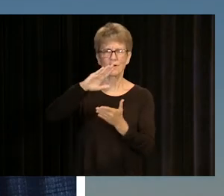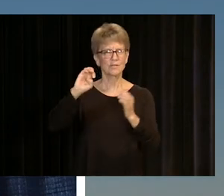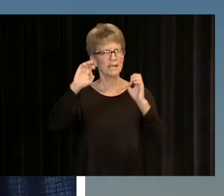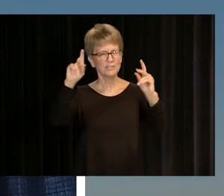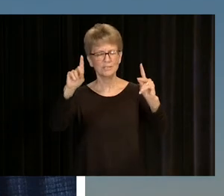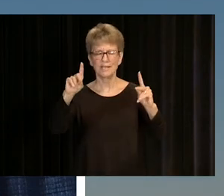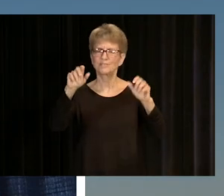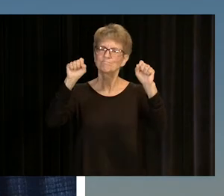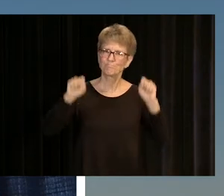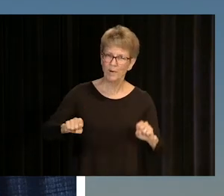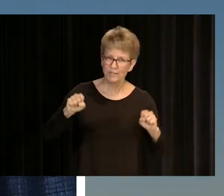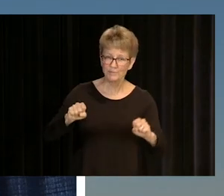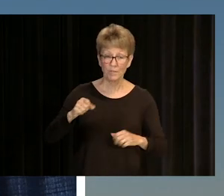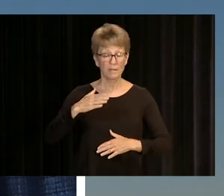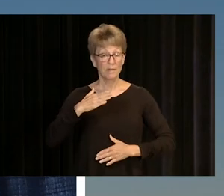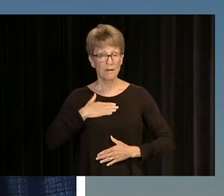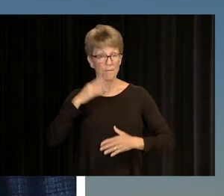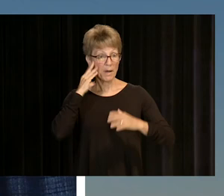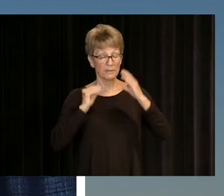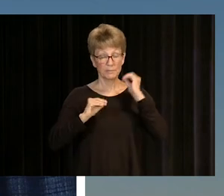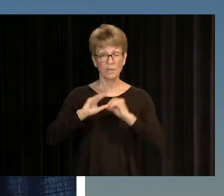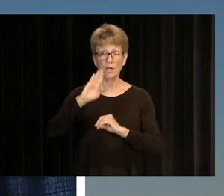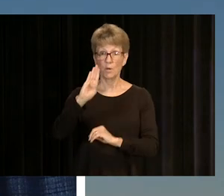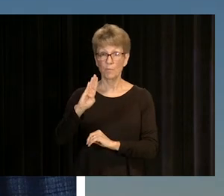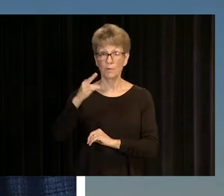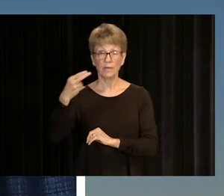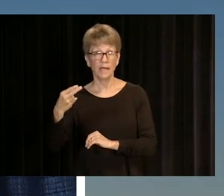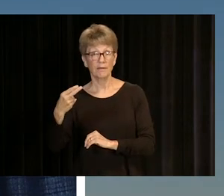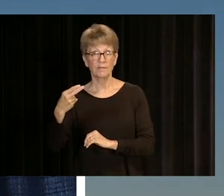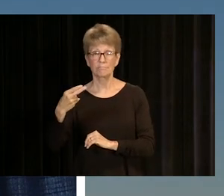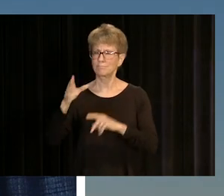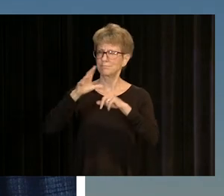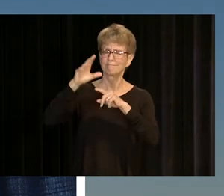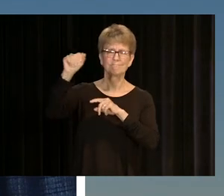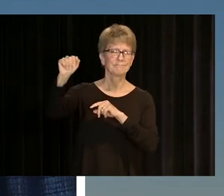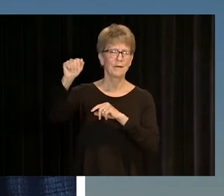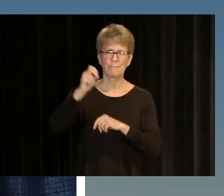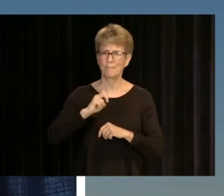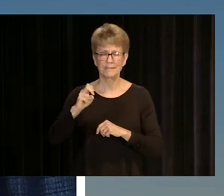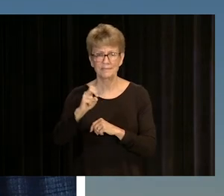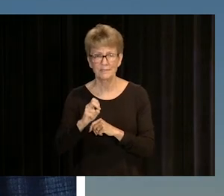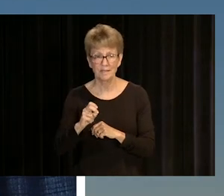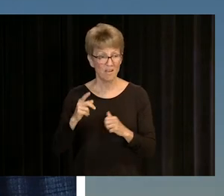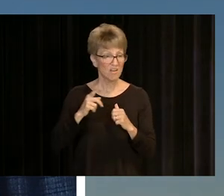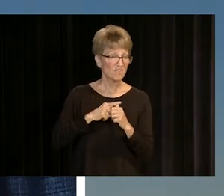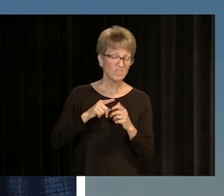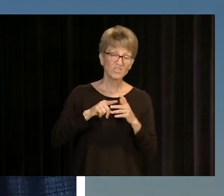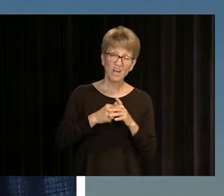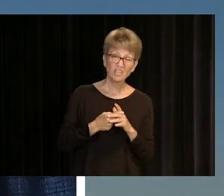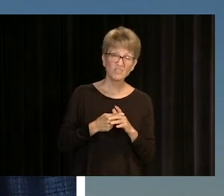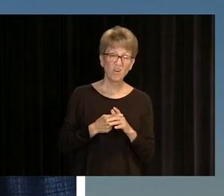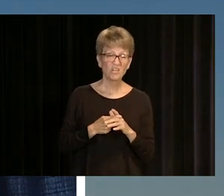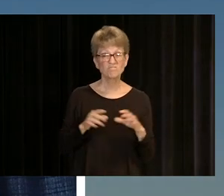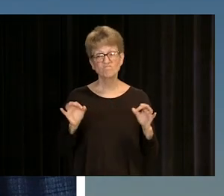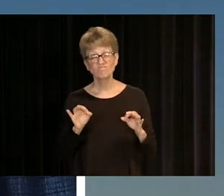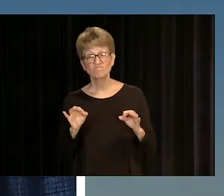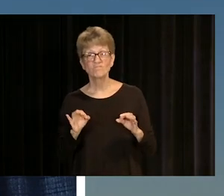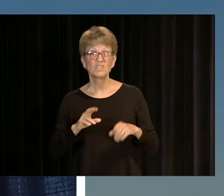MY EXPERIENCE AT BROOKHAVEN THIS PAST YEAR HAS BEEN AN AMAZING JOURNEY, TO SAY THE LEAST. I WENT FROM BEING AN ORDINARY STUDENT